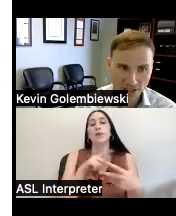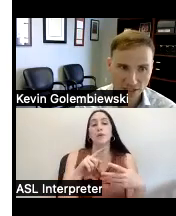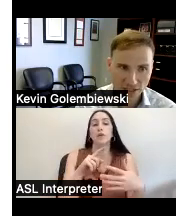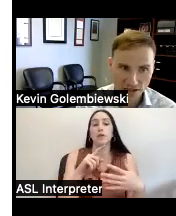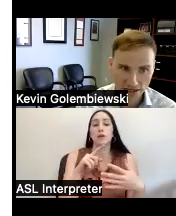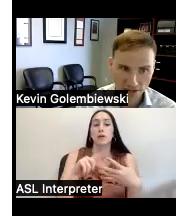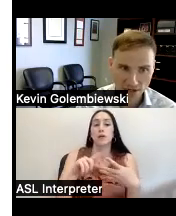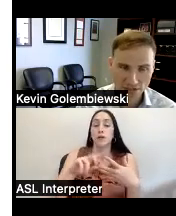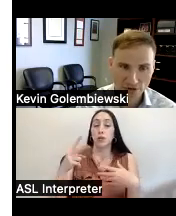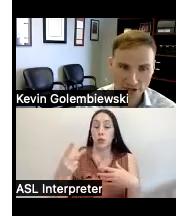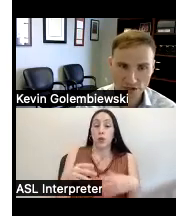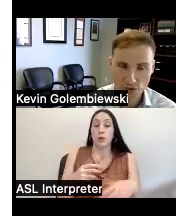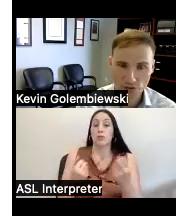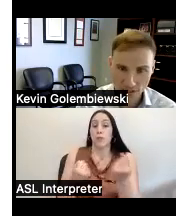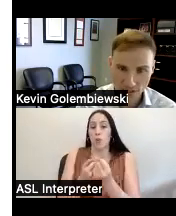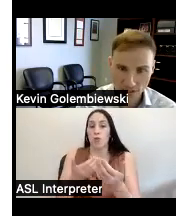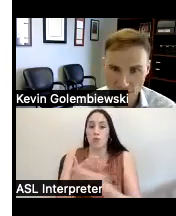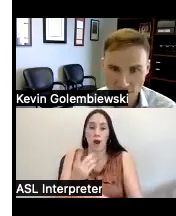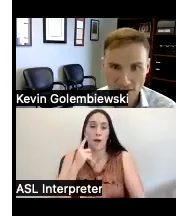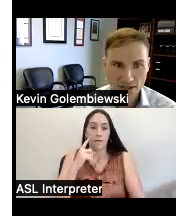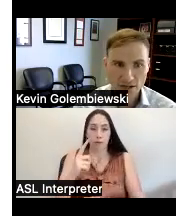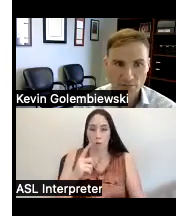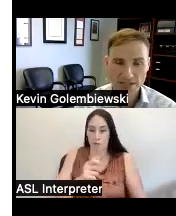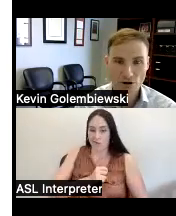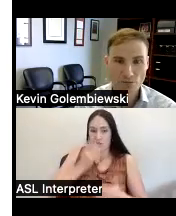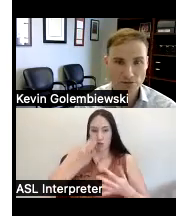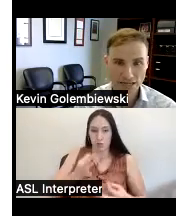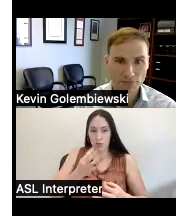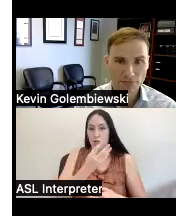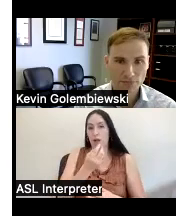to in Independence for individuals with disabilities based on our public input